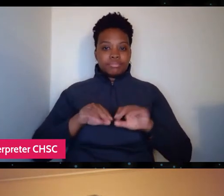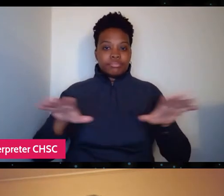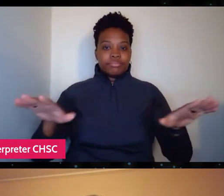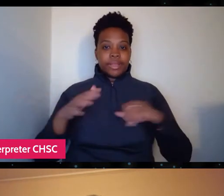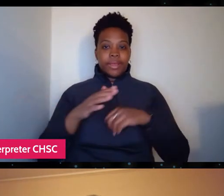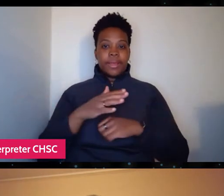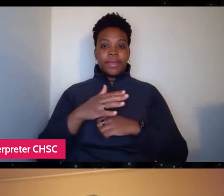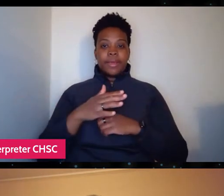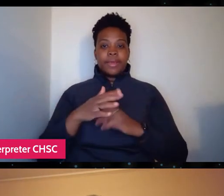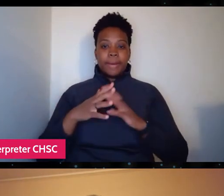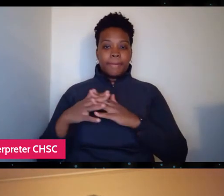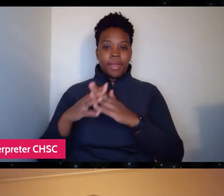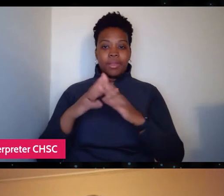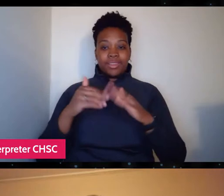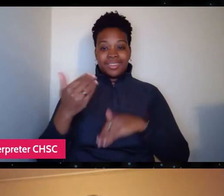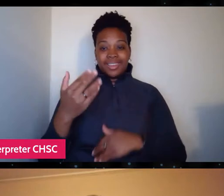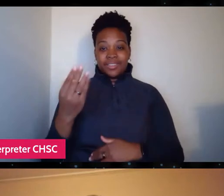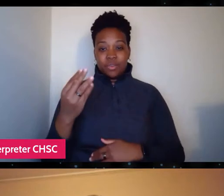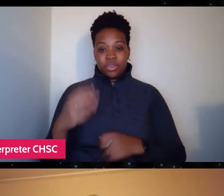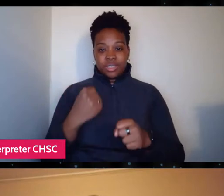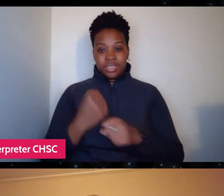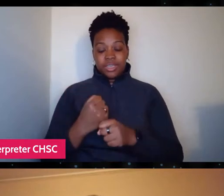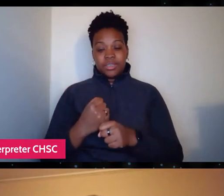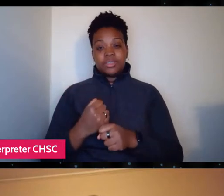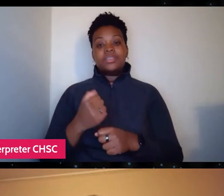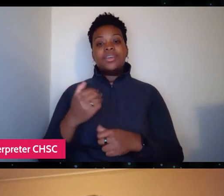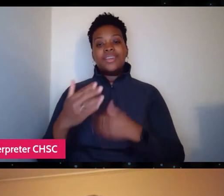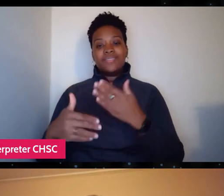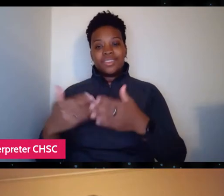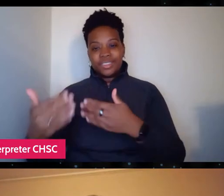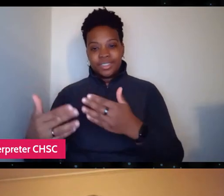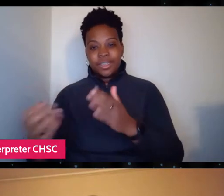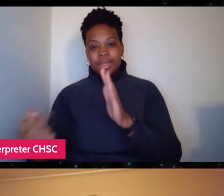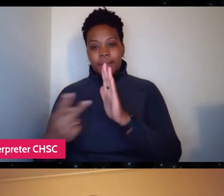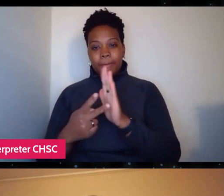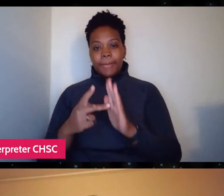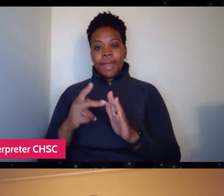but then did eventually return to Ohio in 2018.